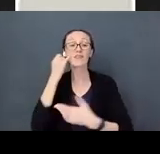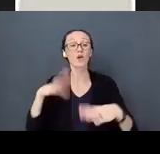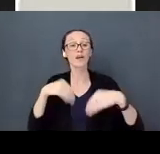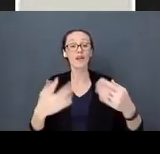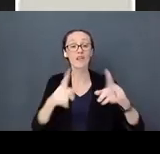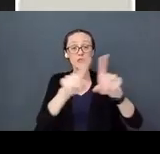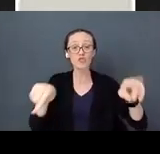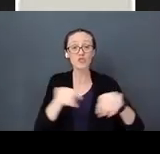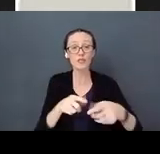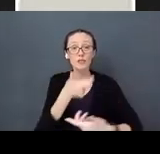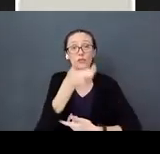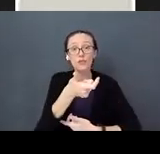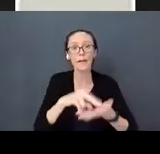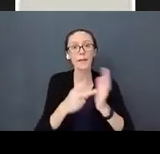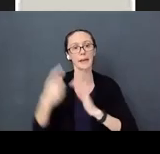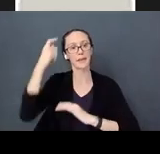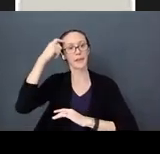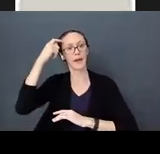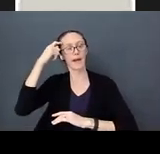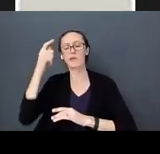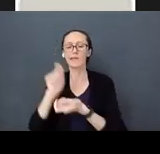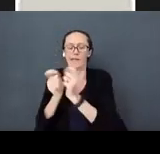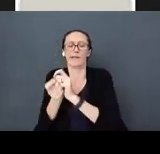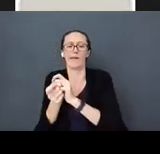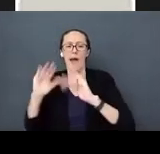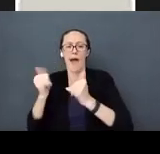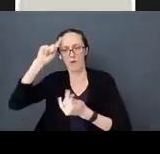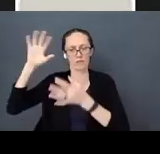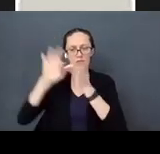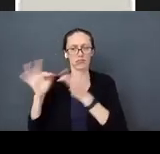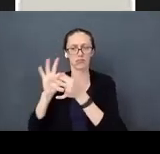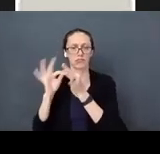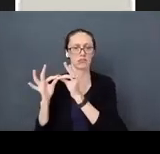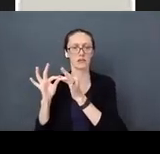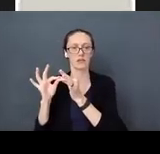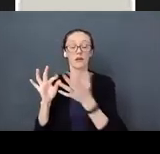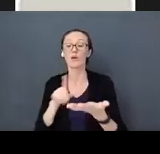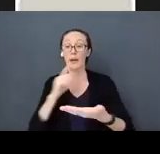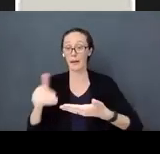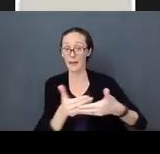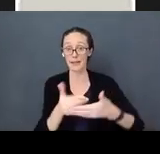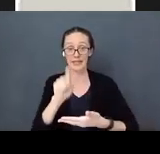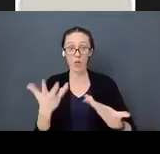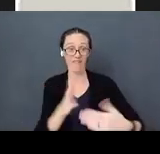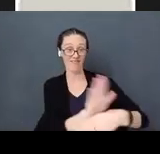it rewires that baby’s brain. What babies need is not video time. It doesn’t mean they can’t